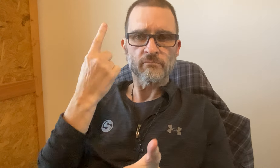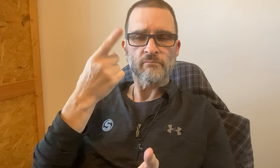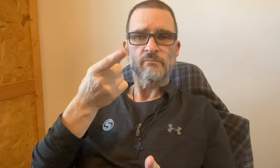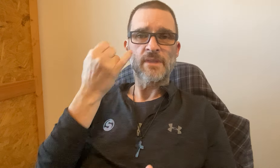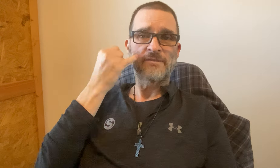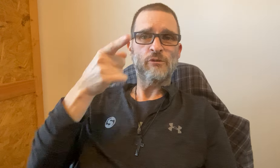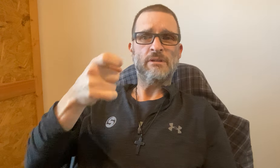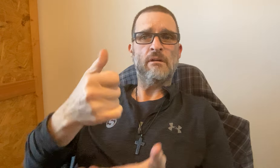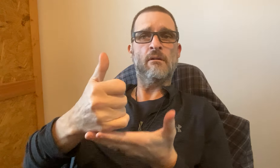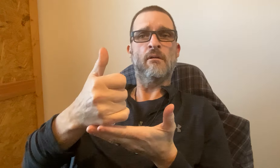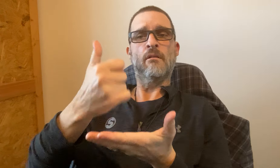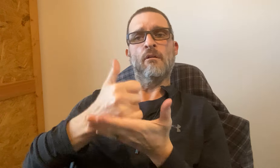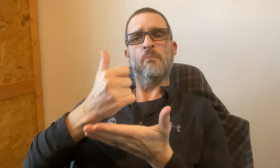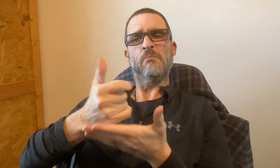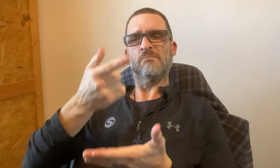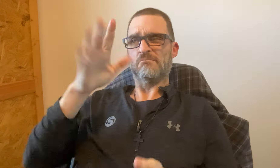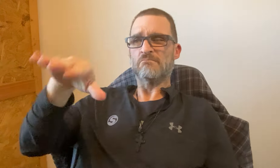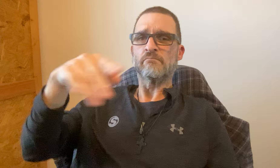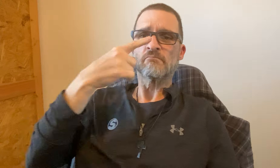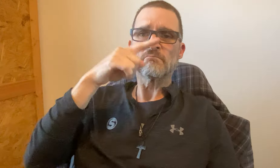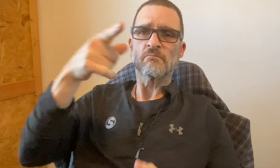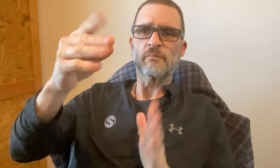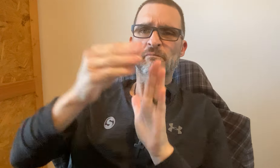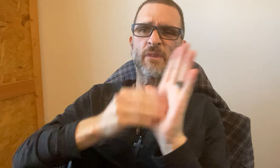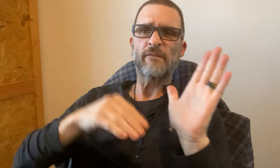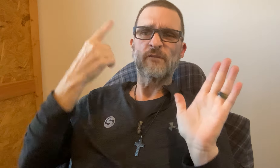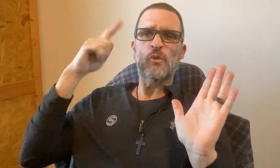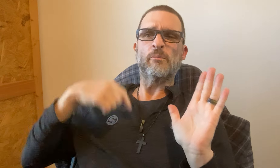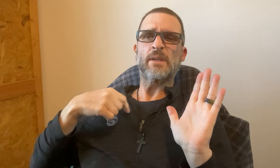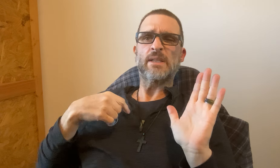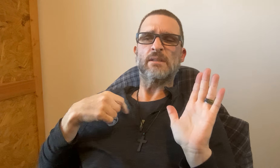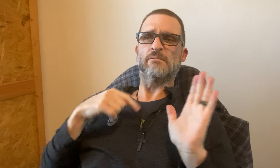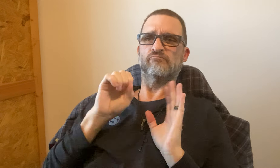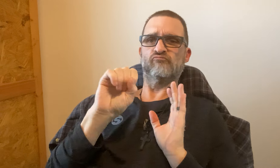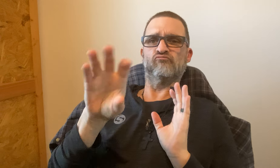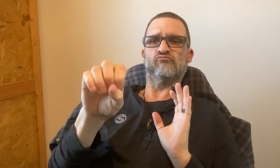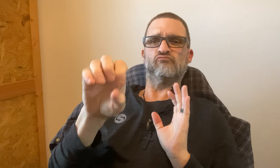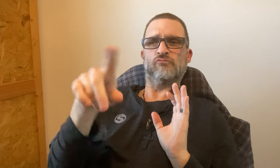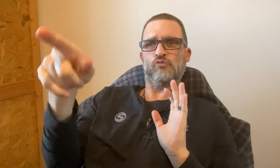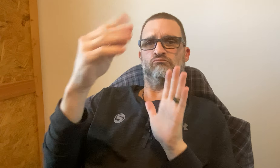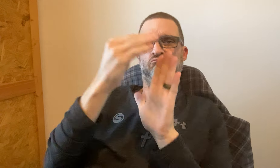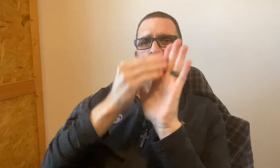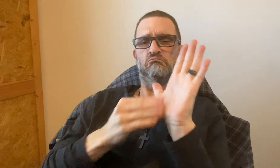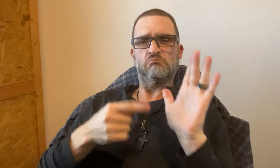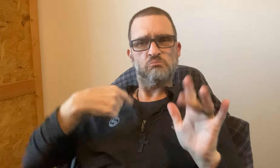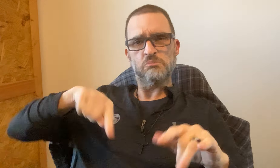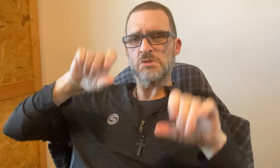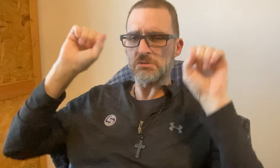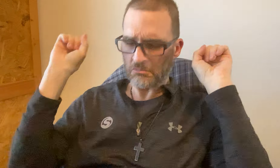and help you understand. If you need help, asking for someone to fill it out for you. Giving them the information and they will fill it out for you.